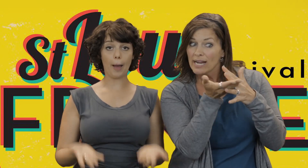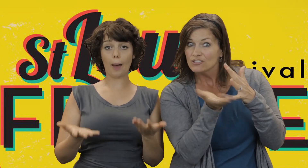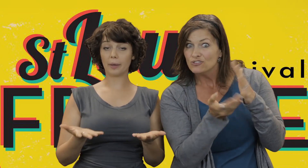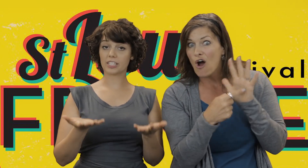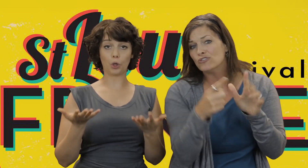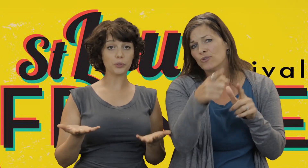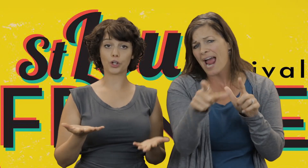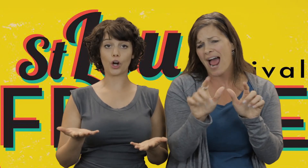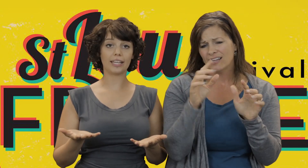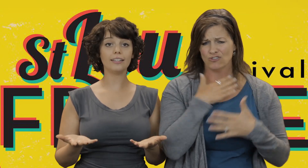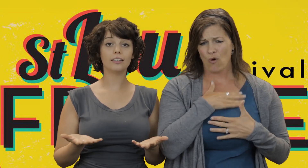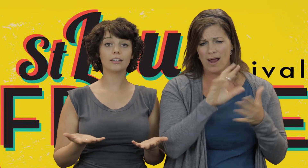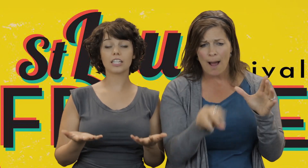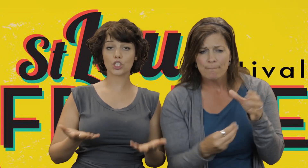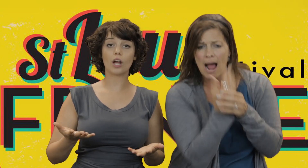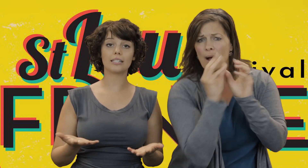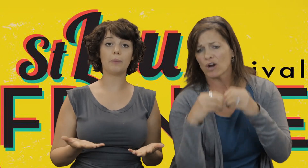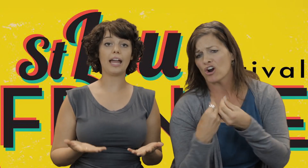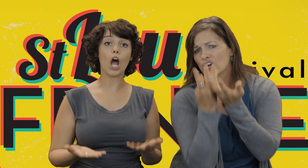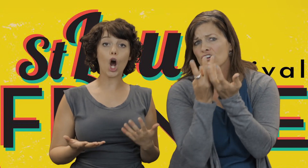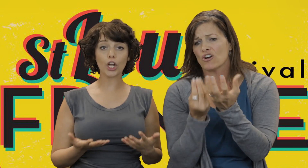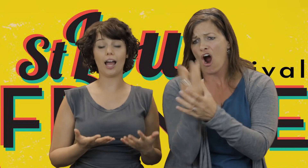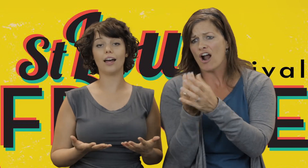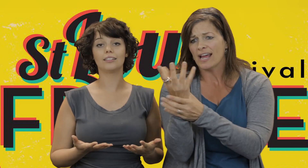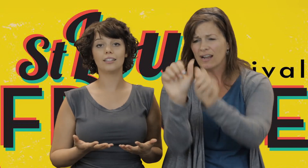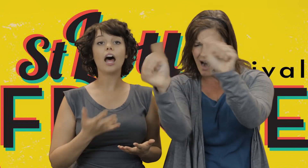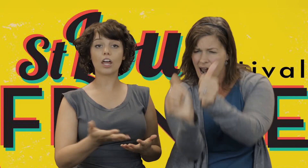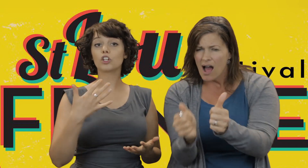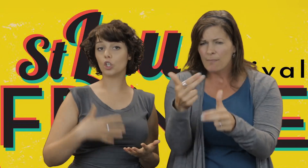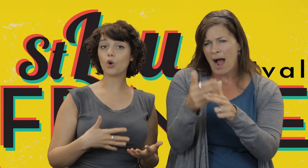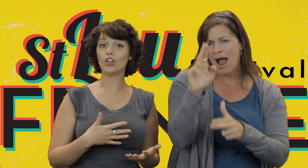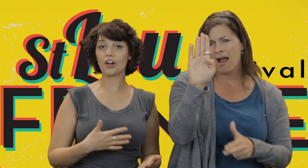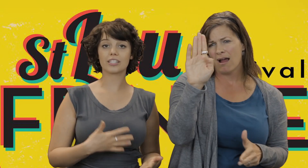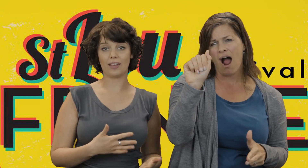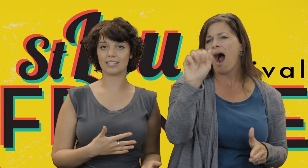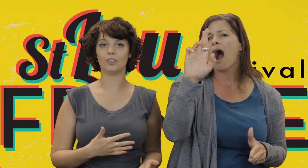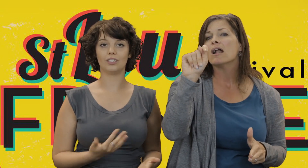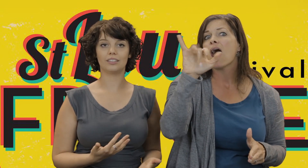a pop-up sculpture garden constructed by ARTICA, another local arts festival.